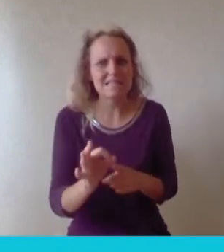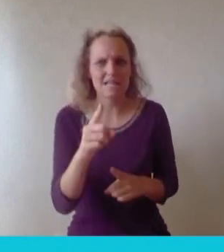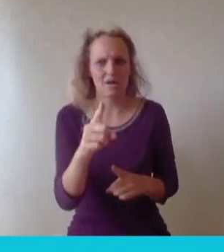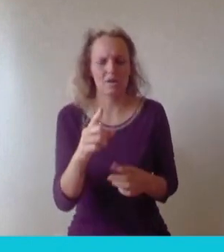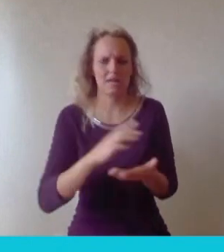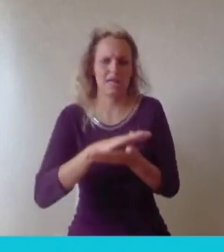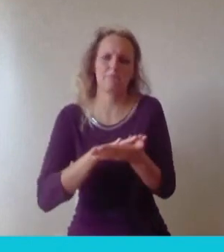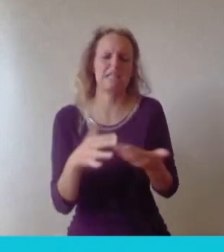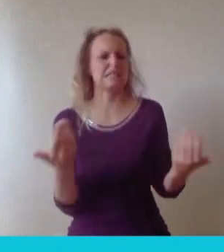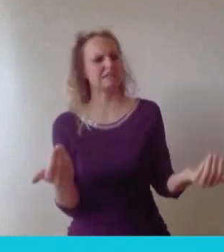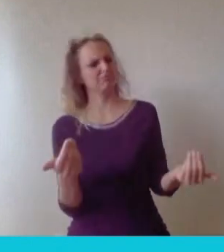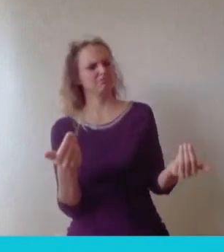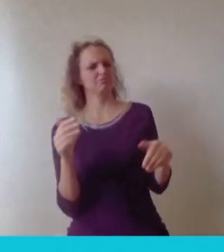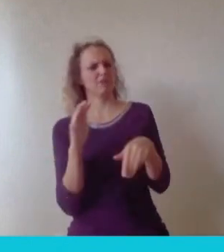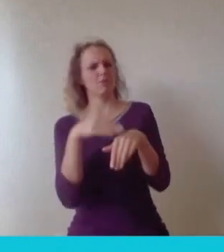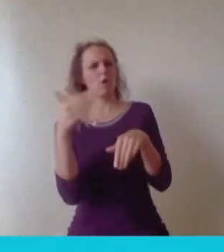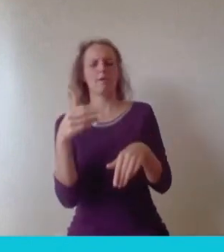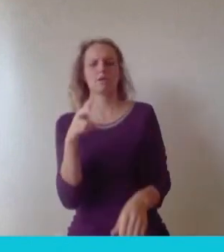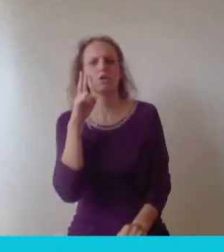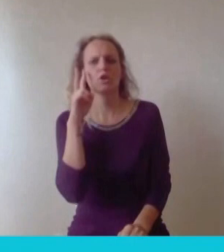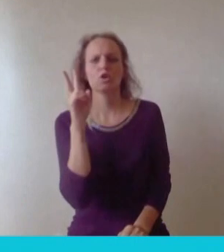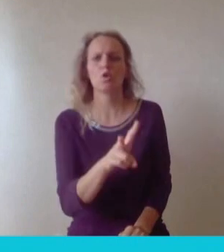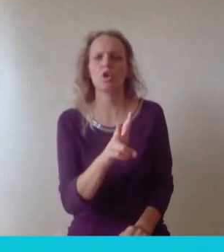looking at an image, it's got a dress in it, it's being worn by a woman,